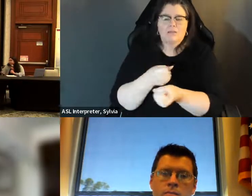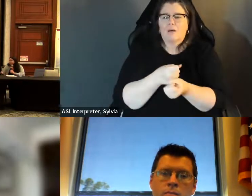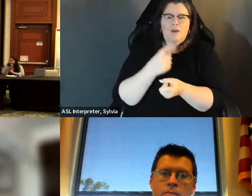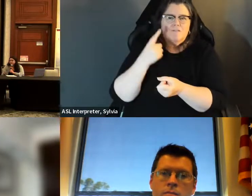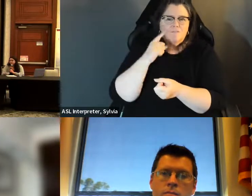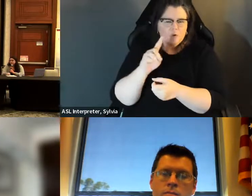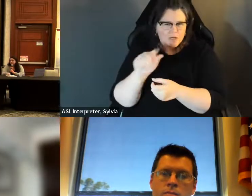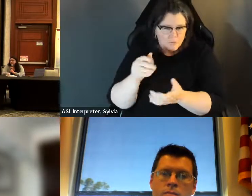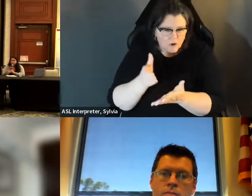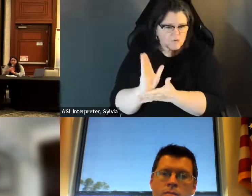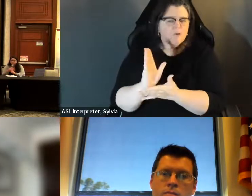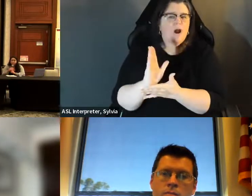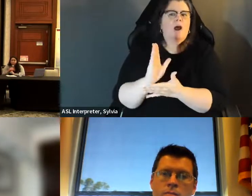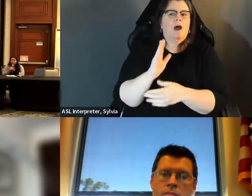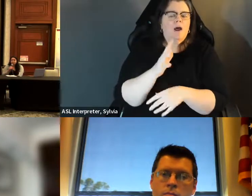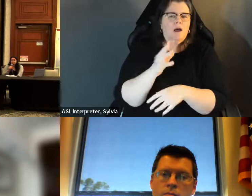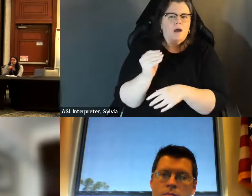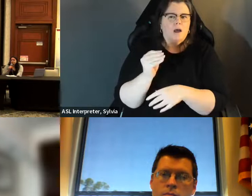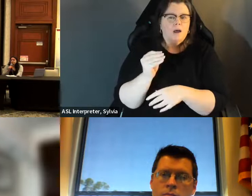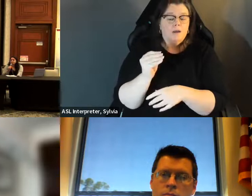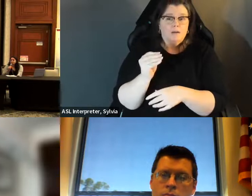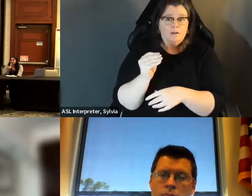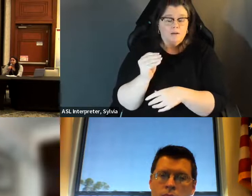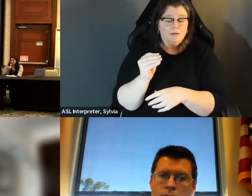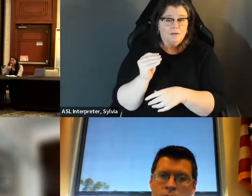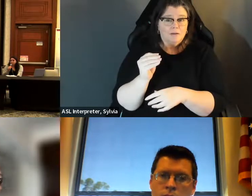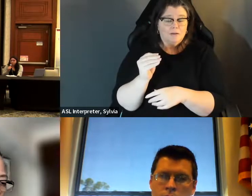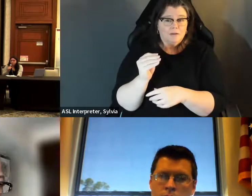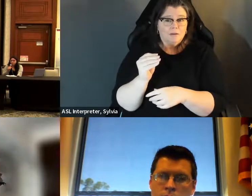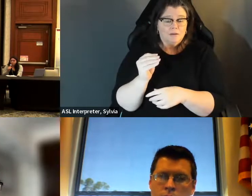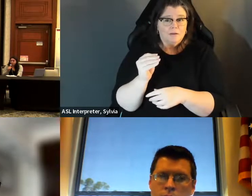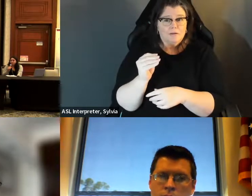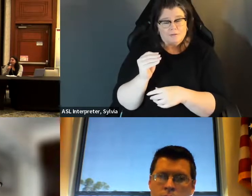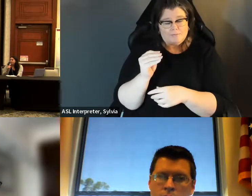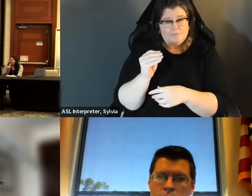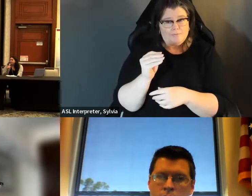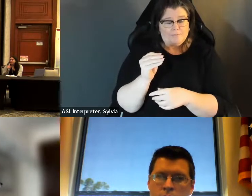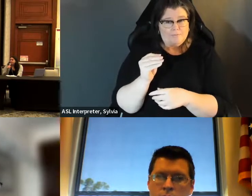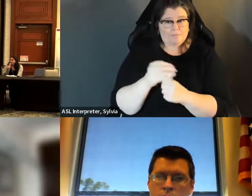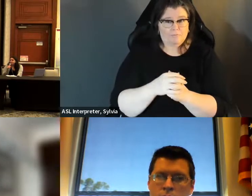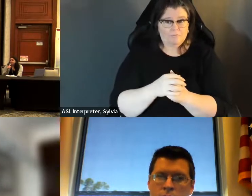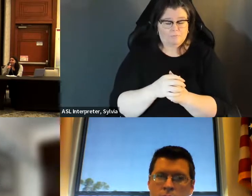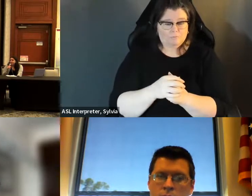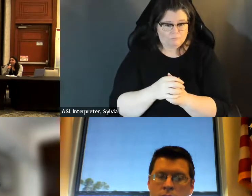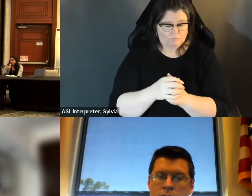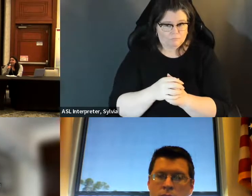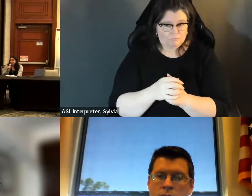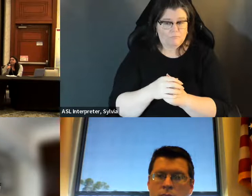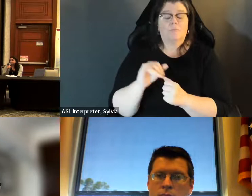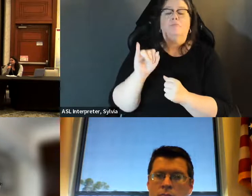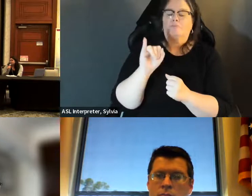university. They continue doing lobbying for disability rights and those of care takers and patients. At vote writers specifically, for people can disabilities we've